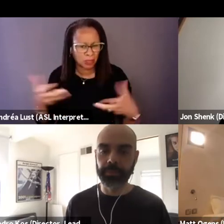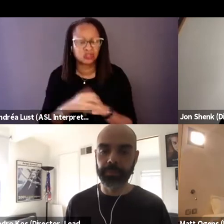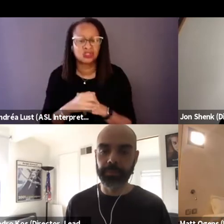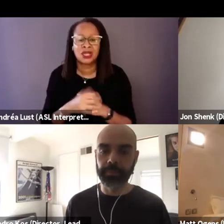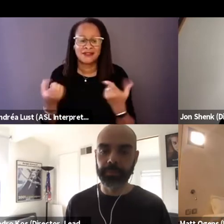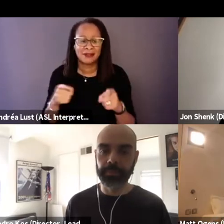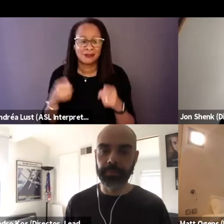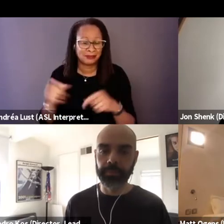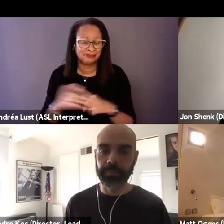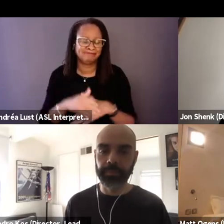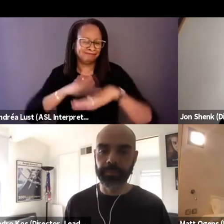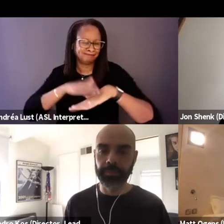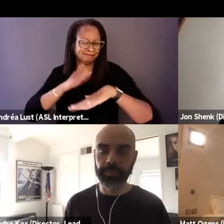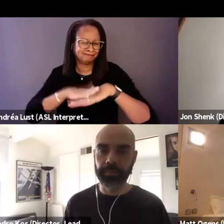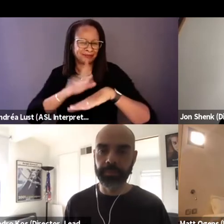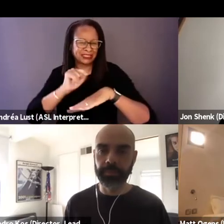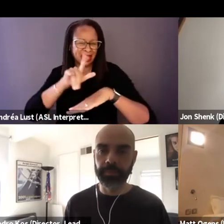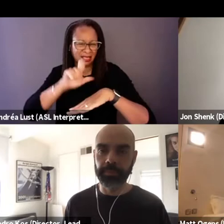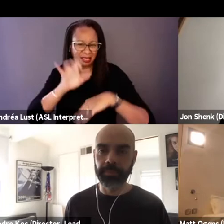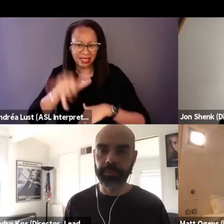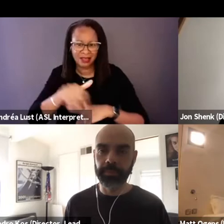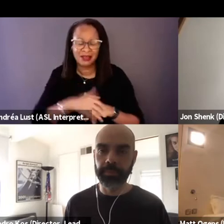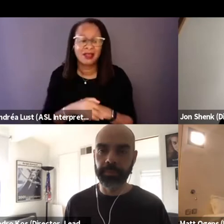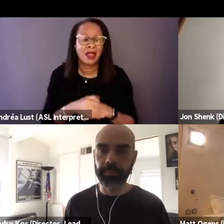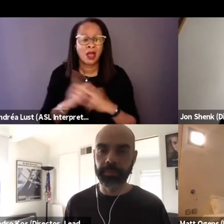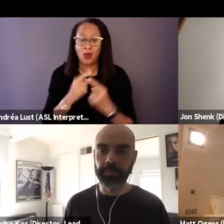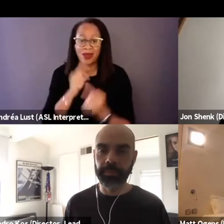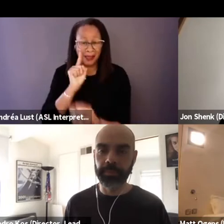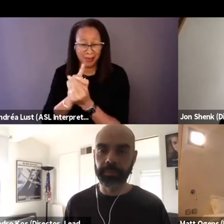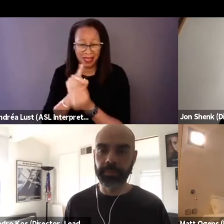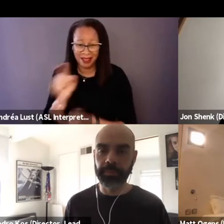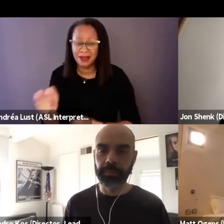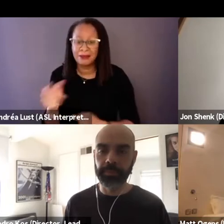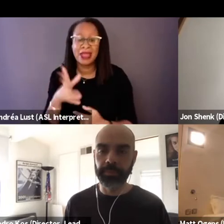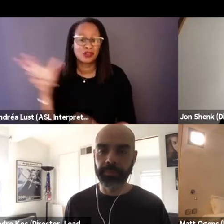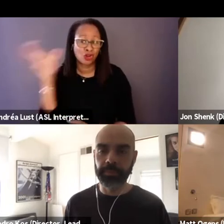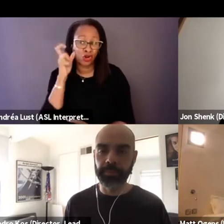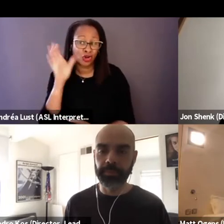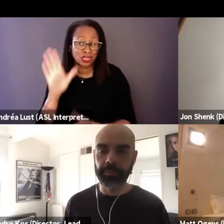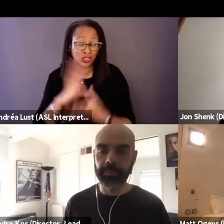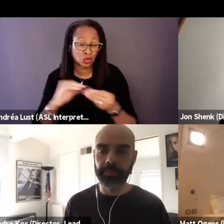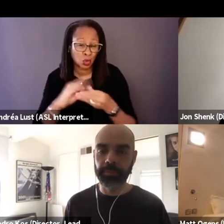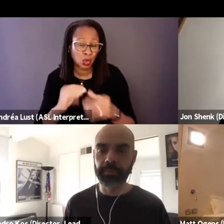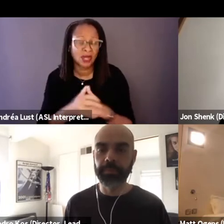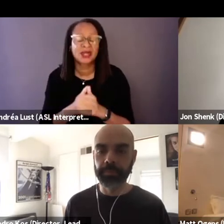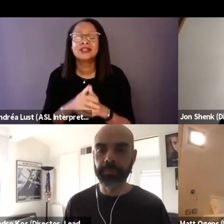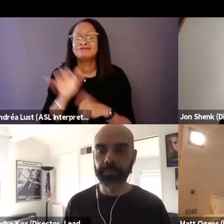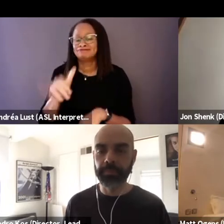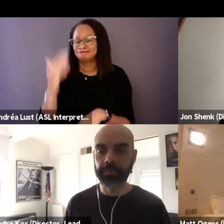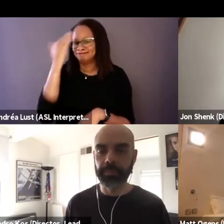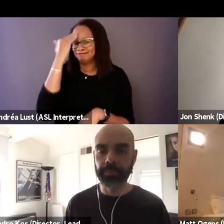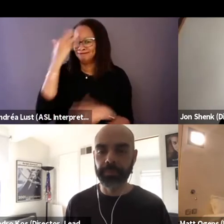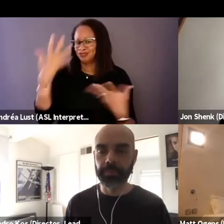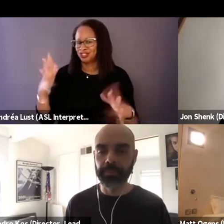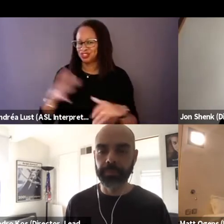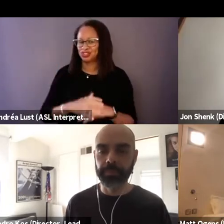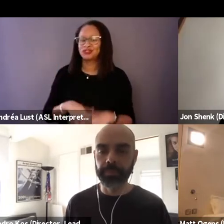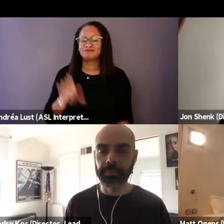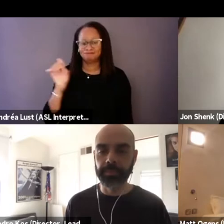I think right when I met him and heard him, his story, I knew we needed to make it.